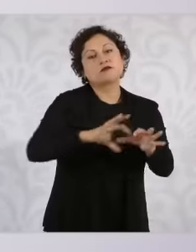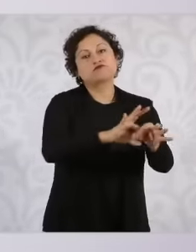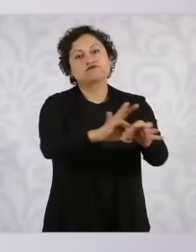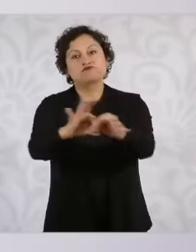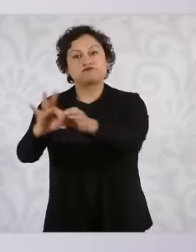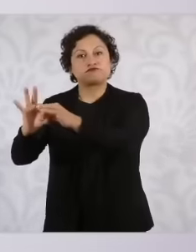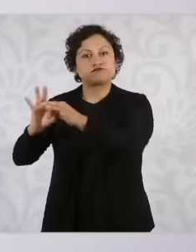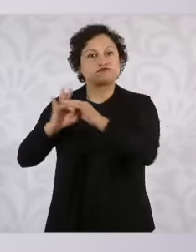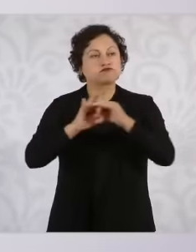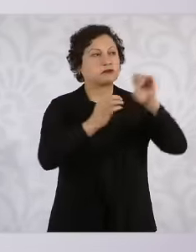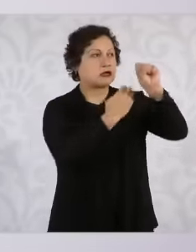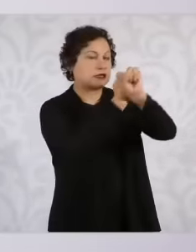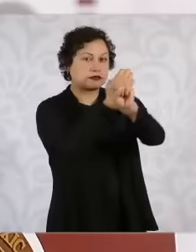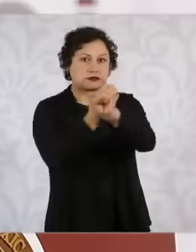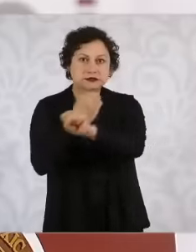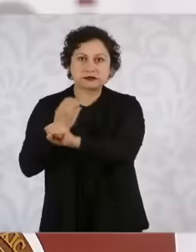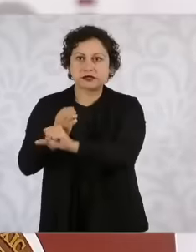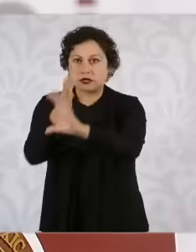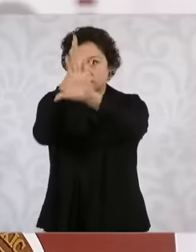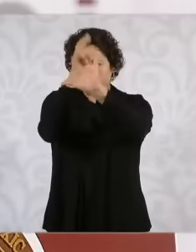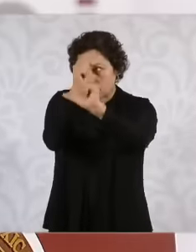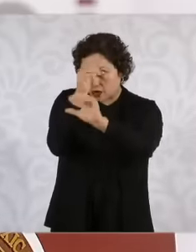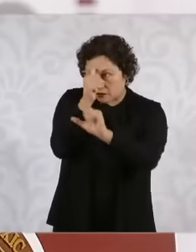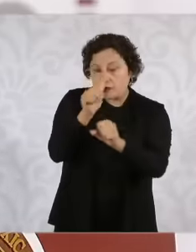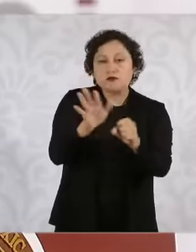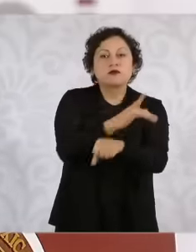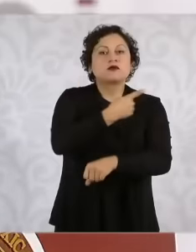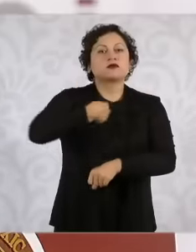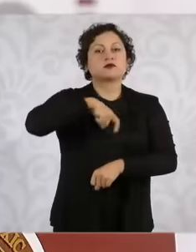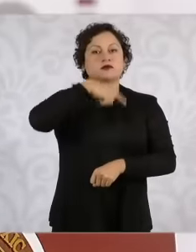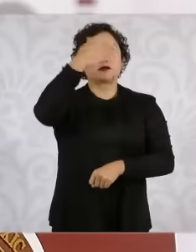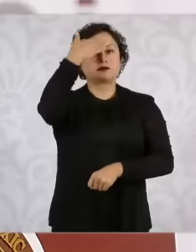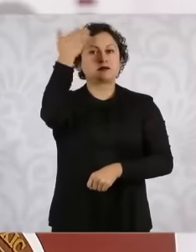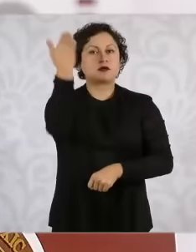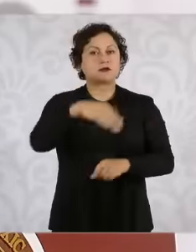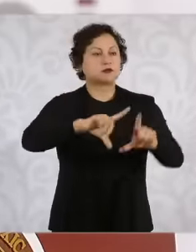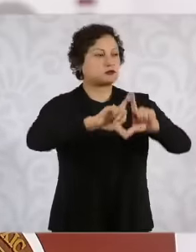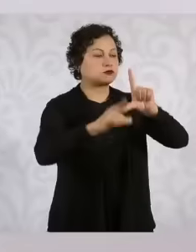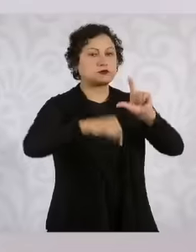federal entities because we are convinced that to achieve lasting peace in the country we must assume